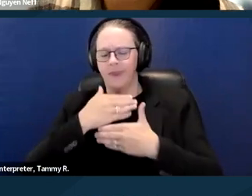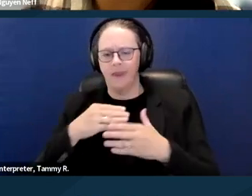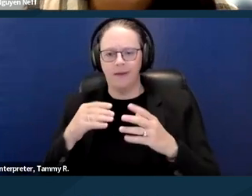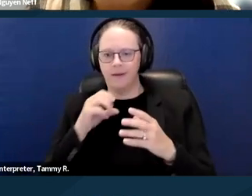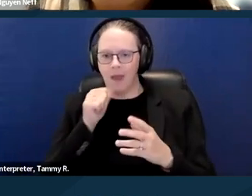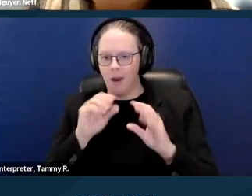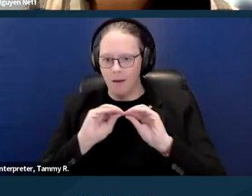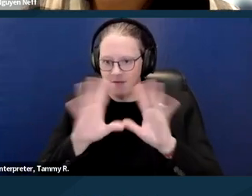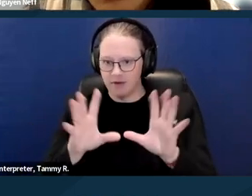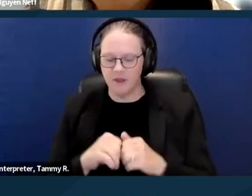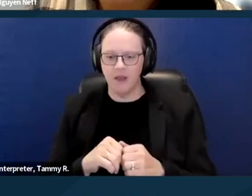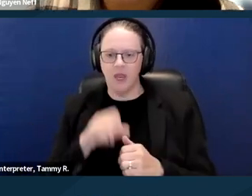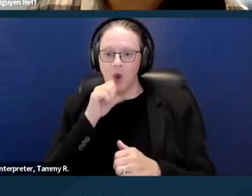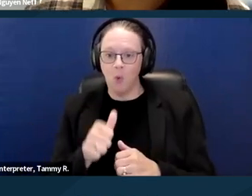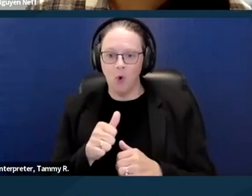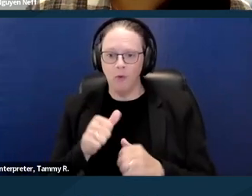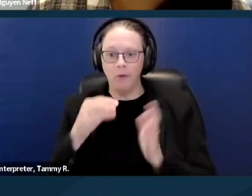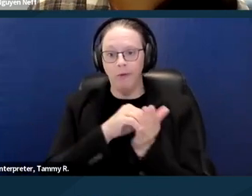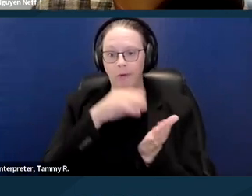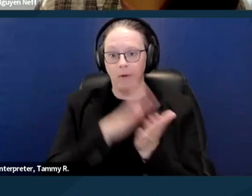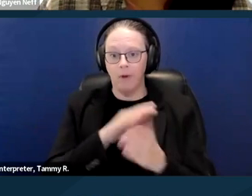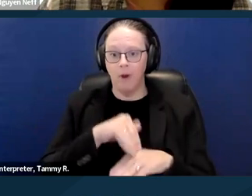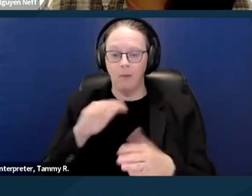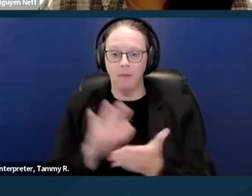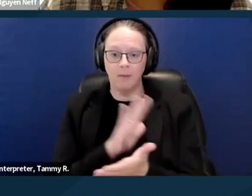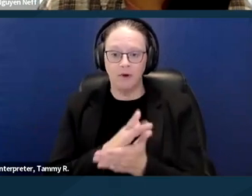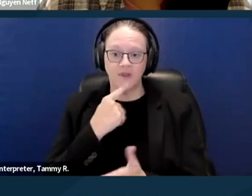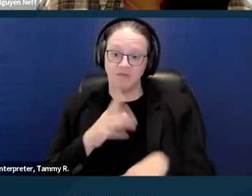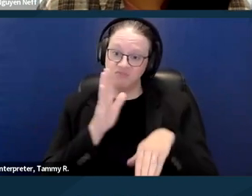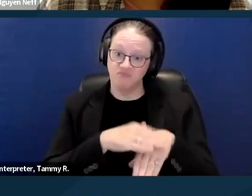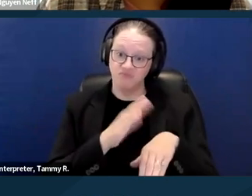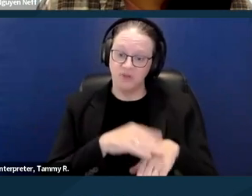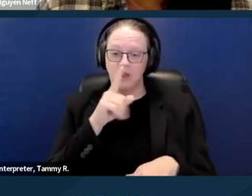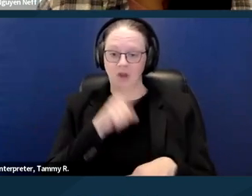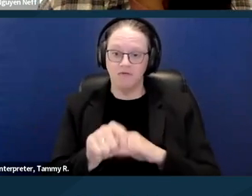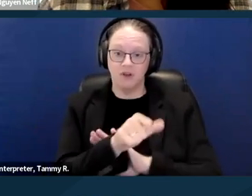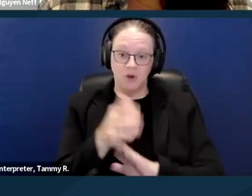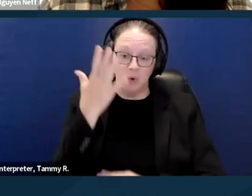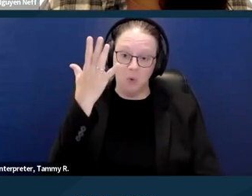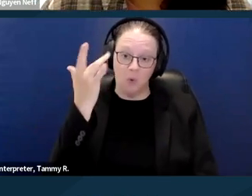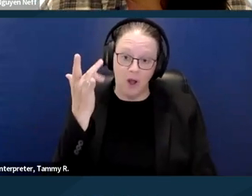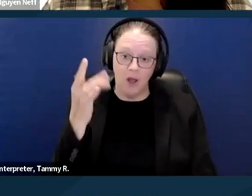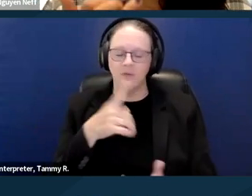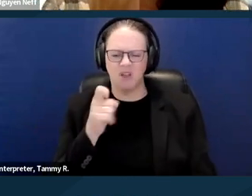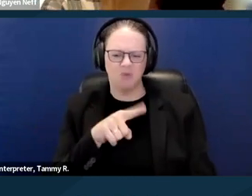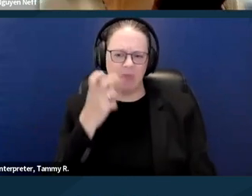you're being evicted because you're blind, right? So oftentimes you have to read between the lines. This could also be because of an association